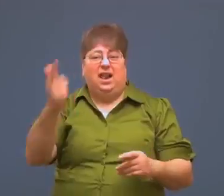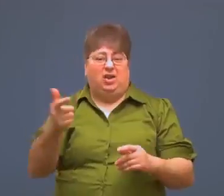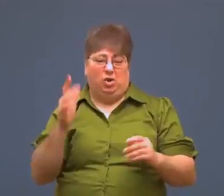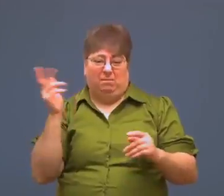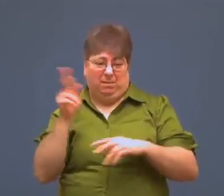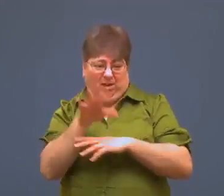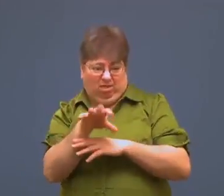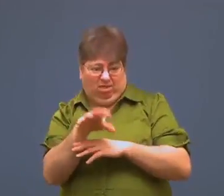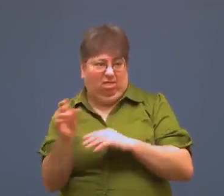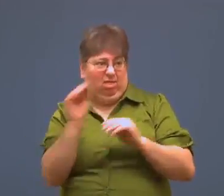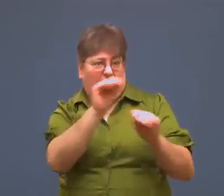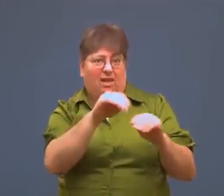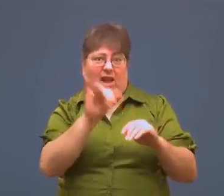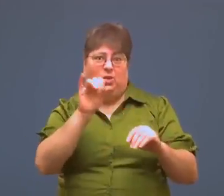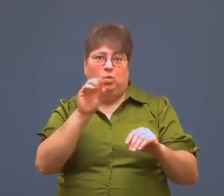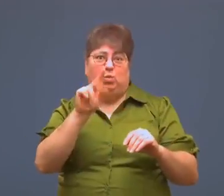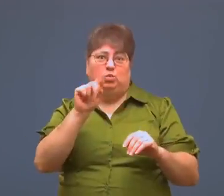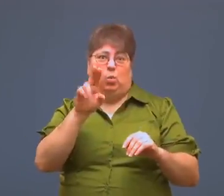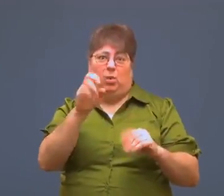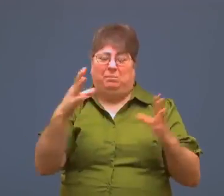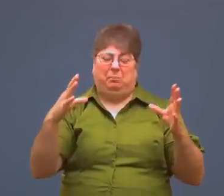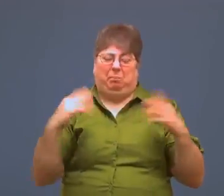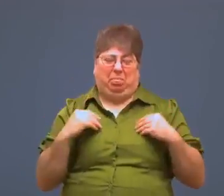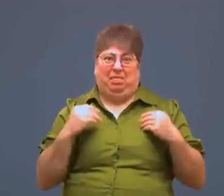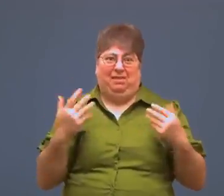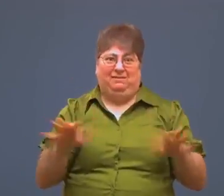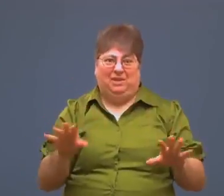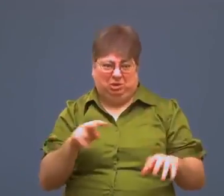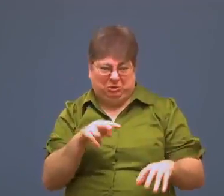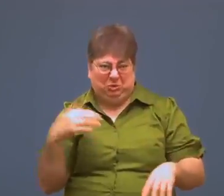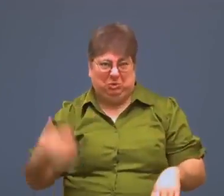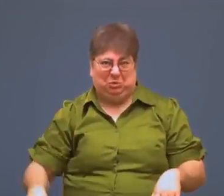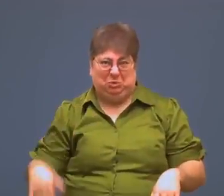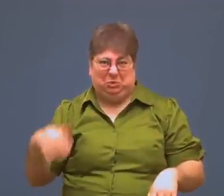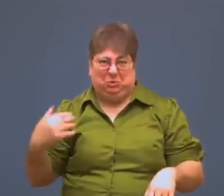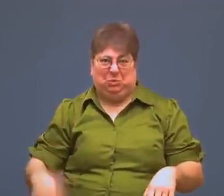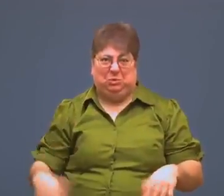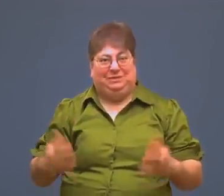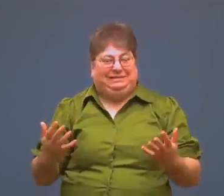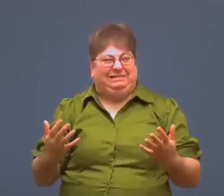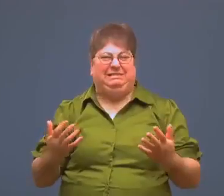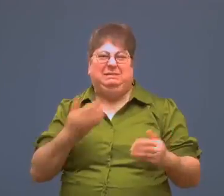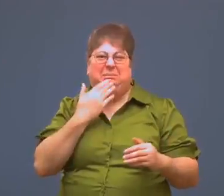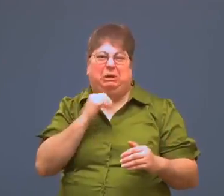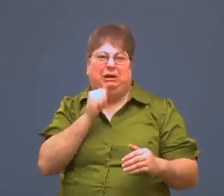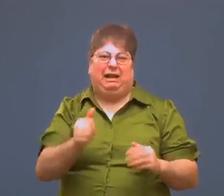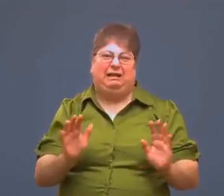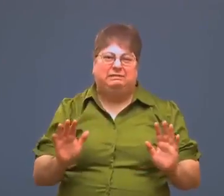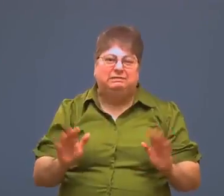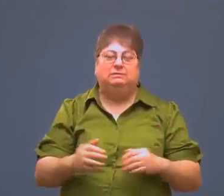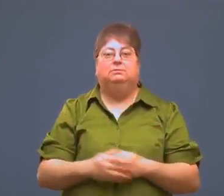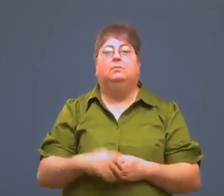Then people will film you being crushed and put it on youtube. Wow. You just better not risk it.